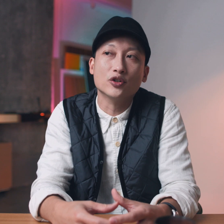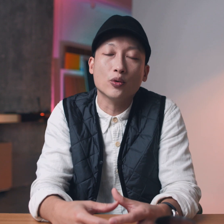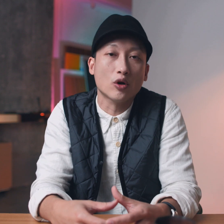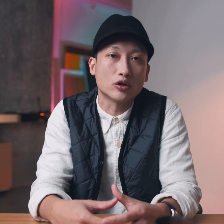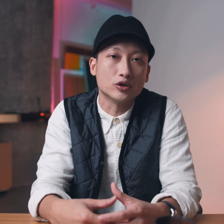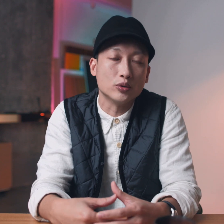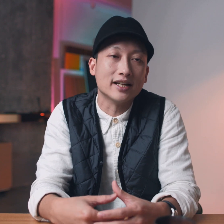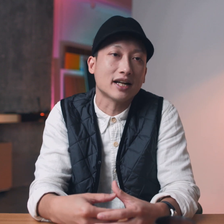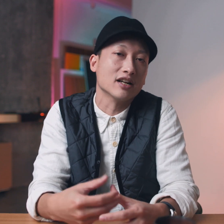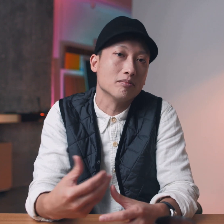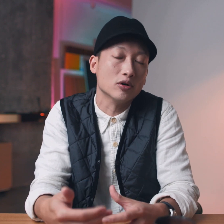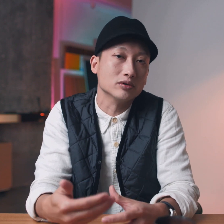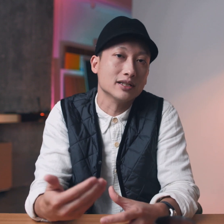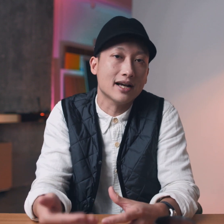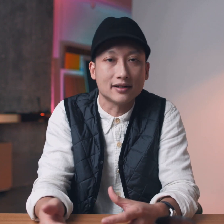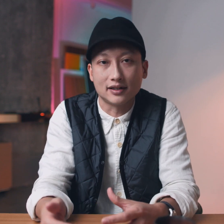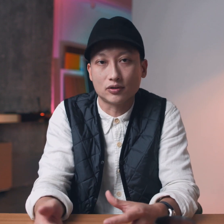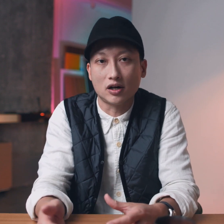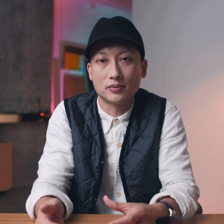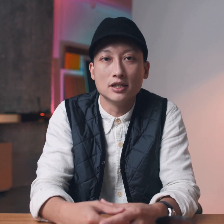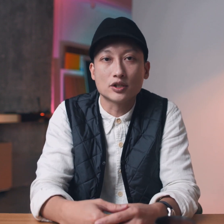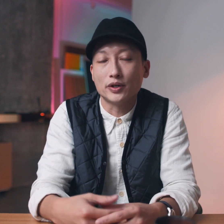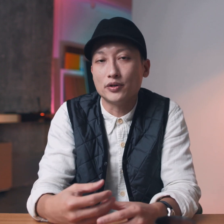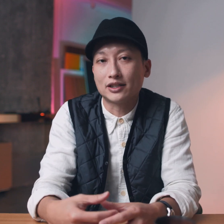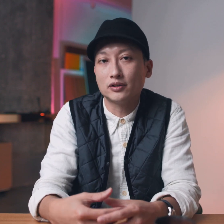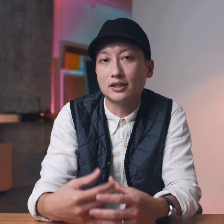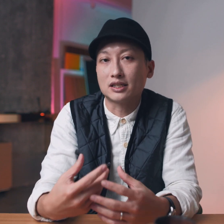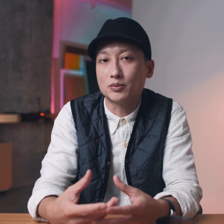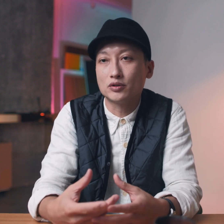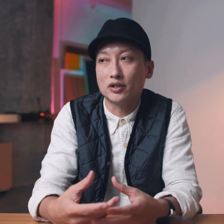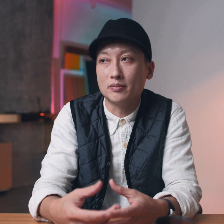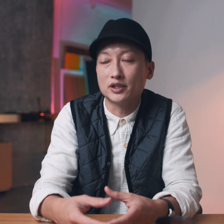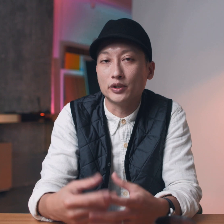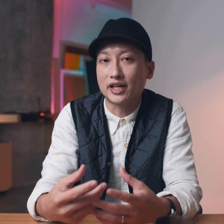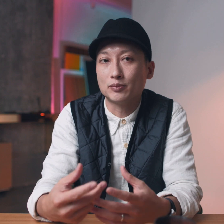can no longer do any kind of post editing crop so when you actually expose your image when you